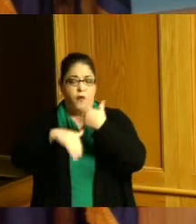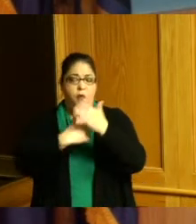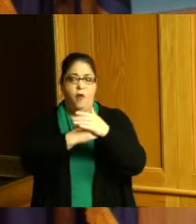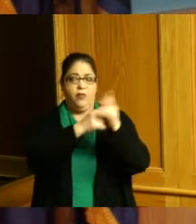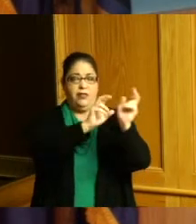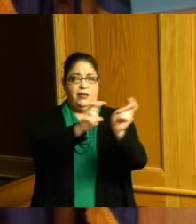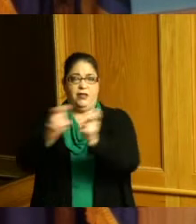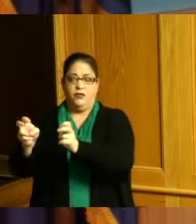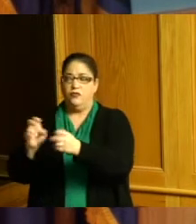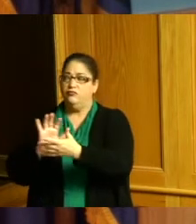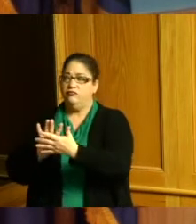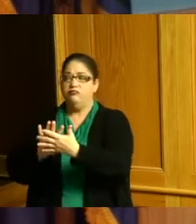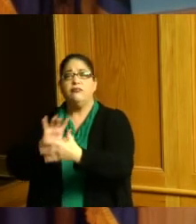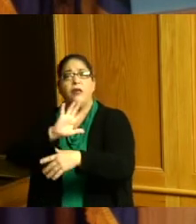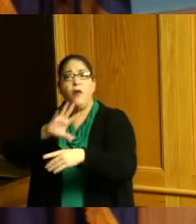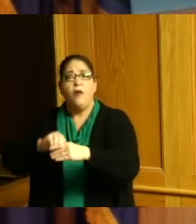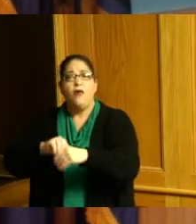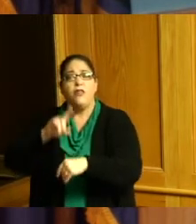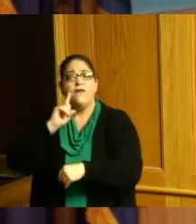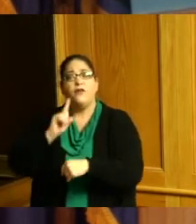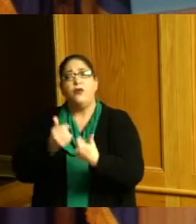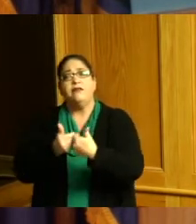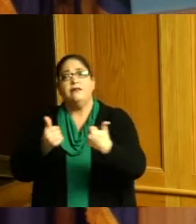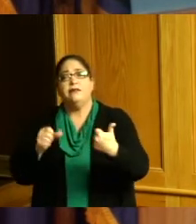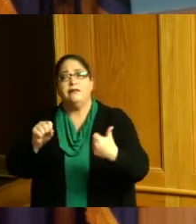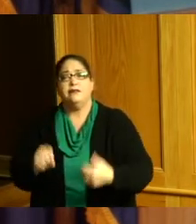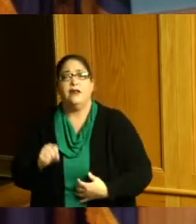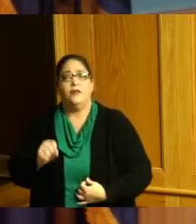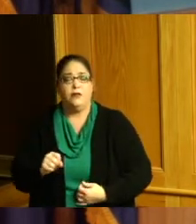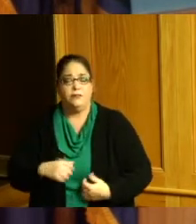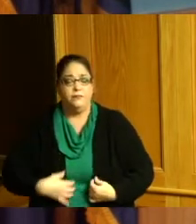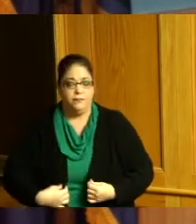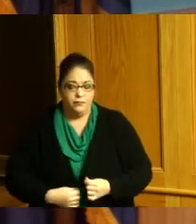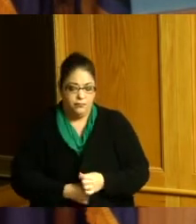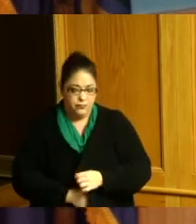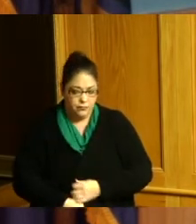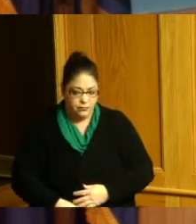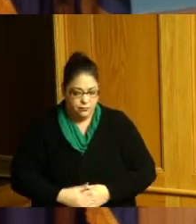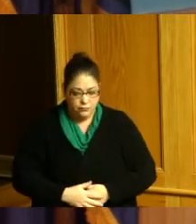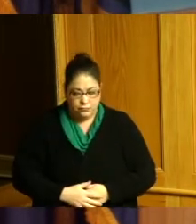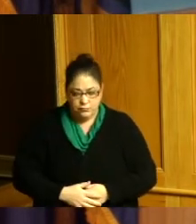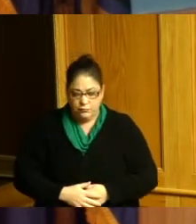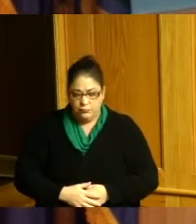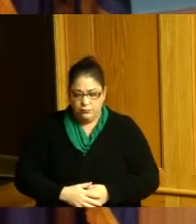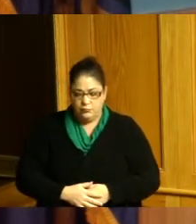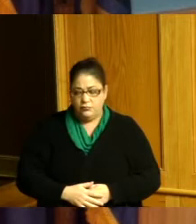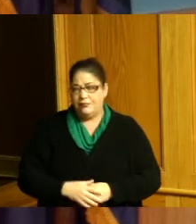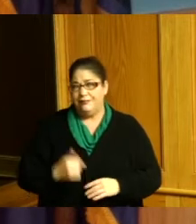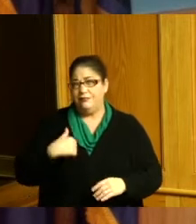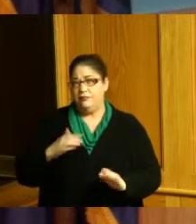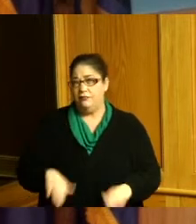he was fighting in the segregated south growing up in a household that was in the movement with